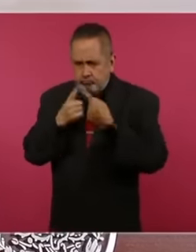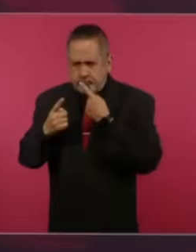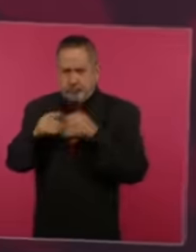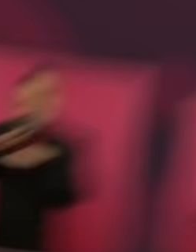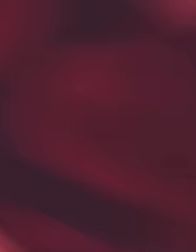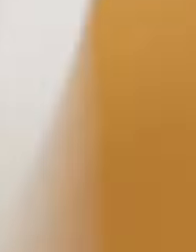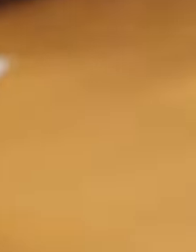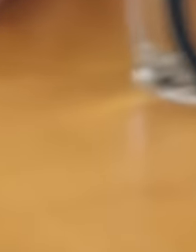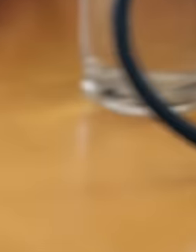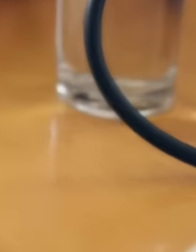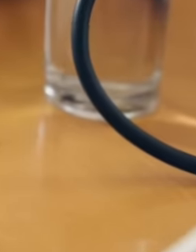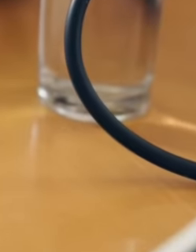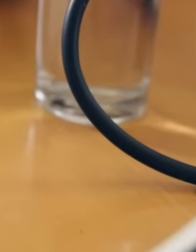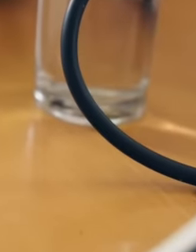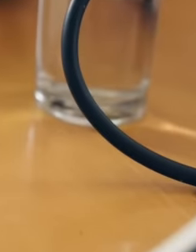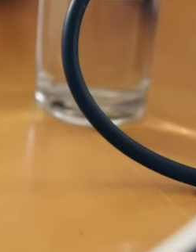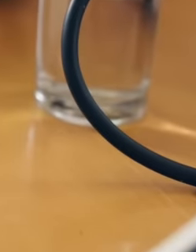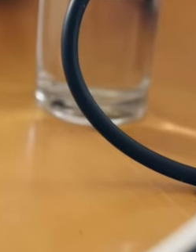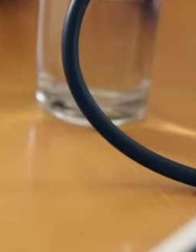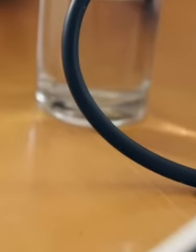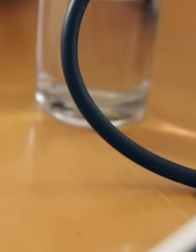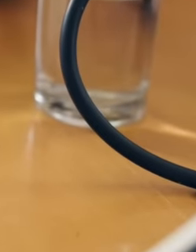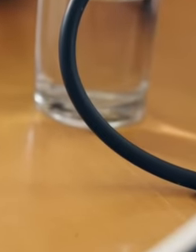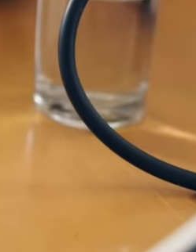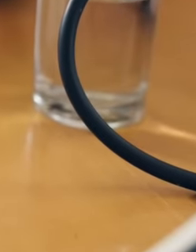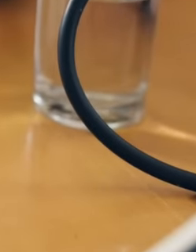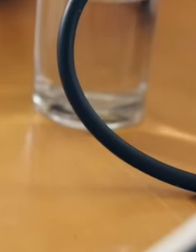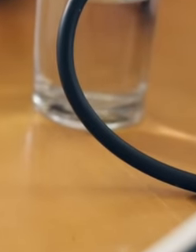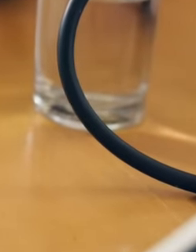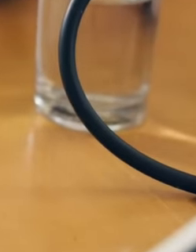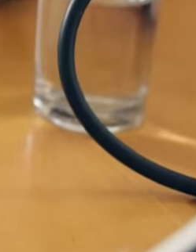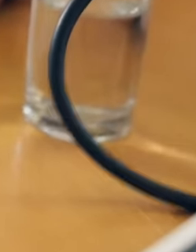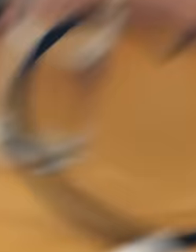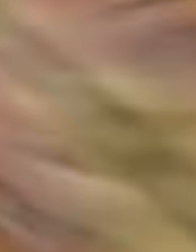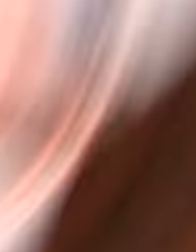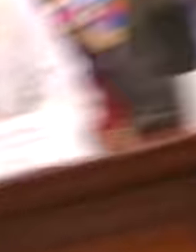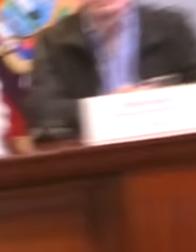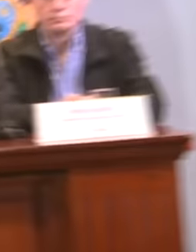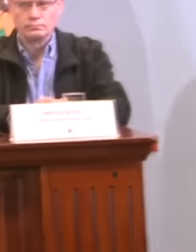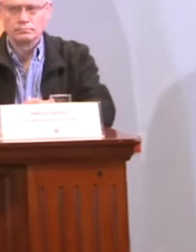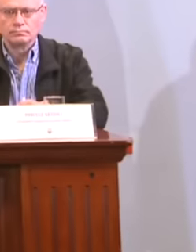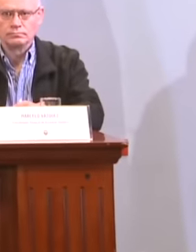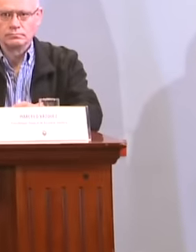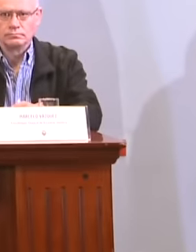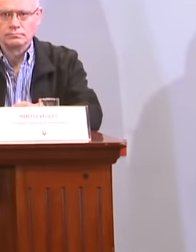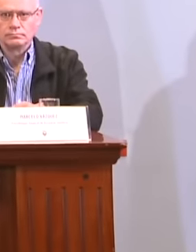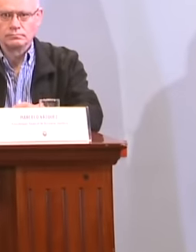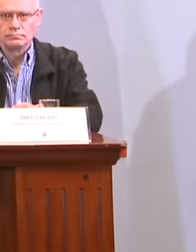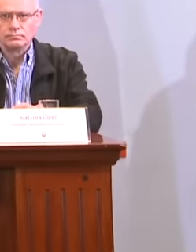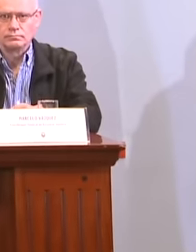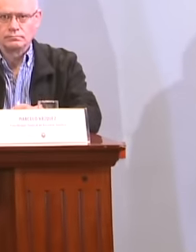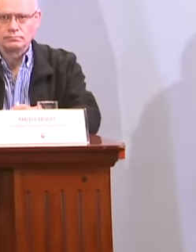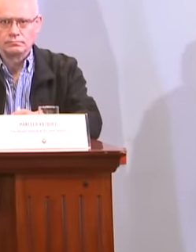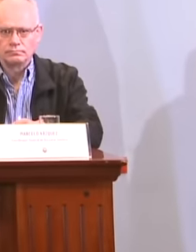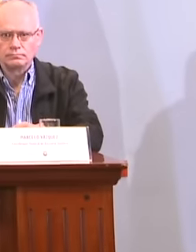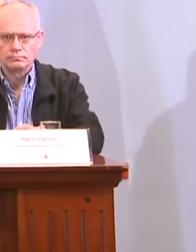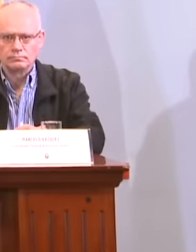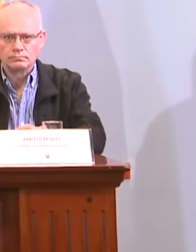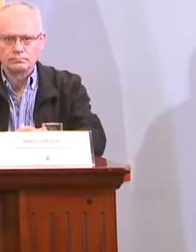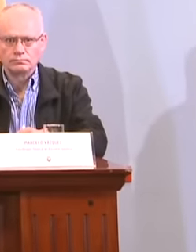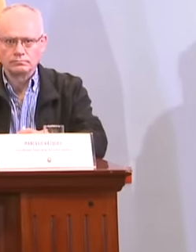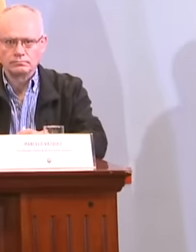Foreign Affairs and the letter will not change the demand that Mexico imposed on Ecuador. Now